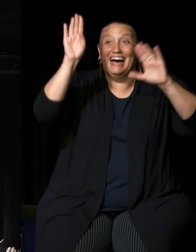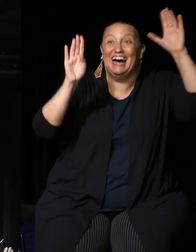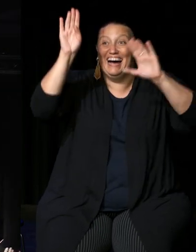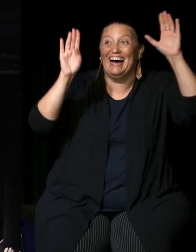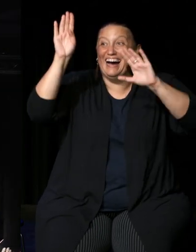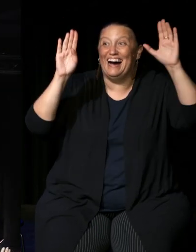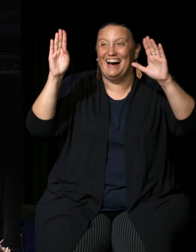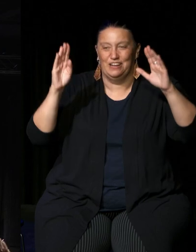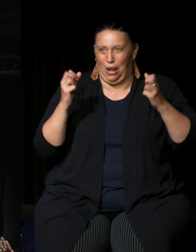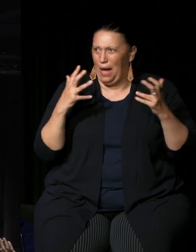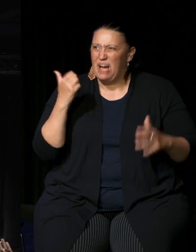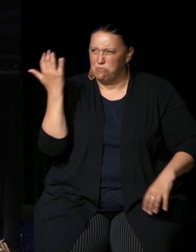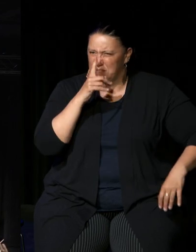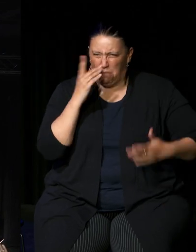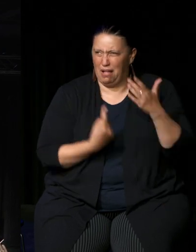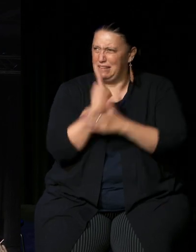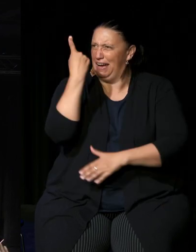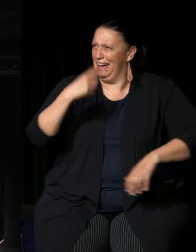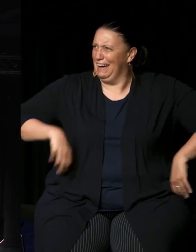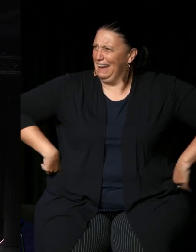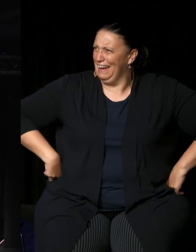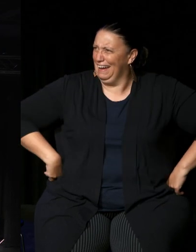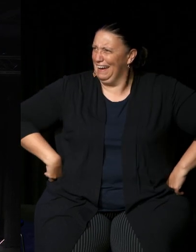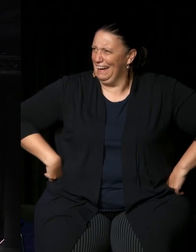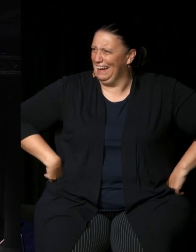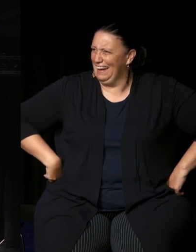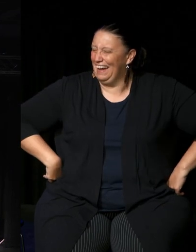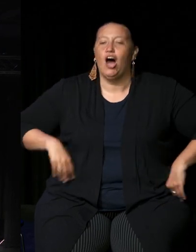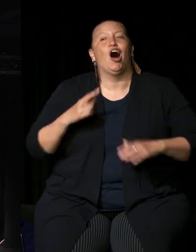a lot of Aboriginal people, just the Aboriginal people